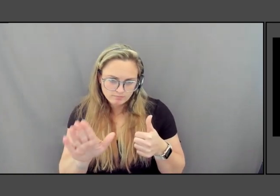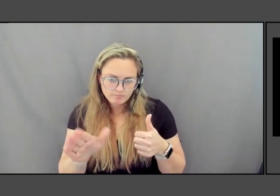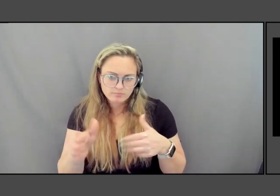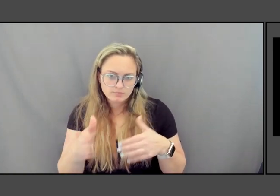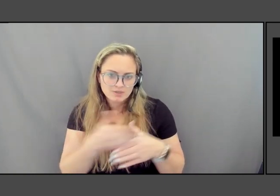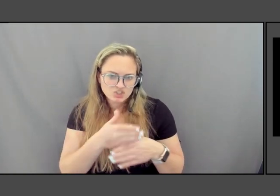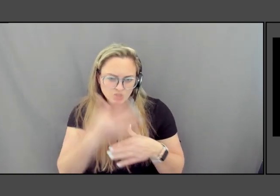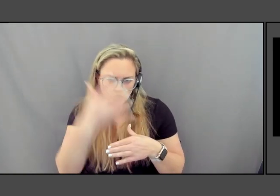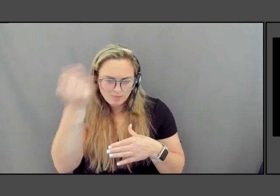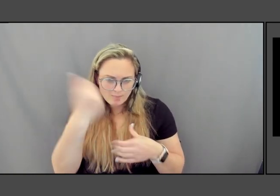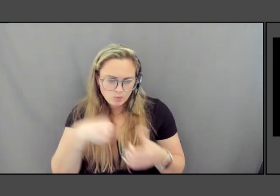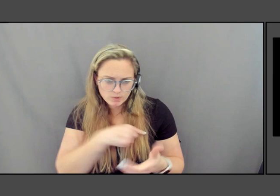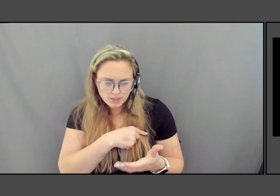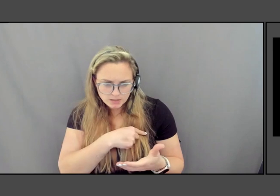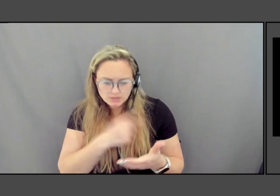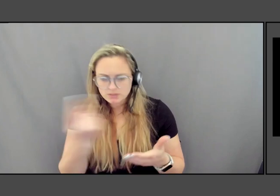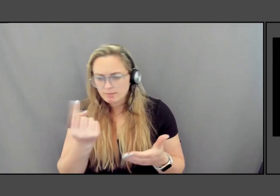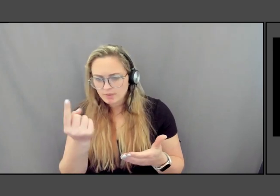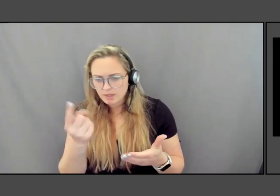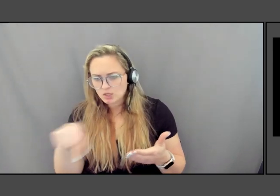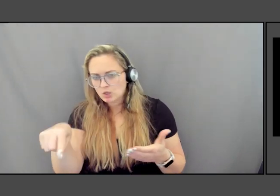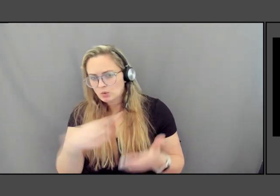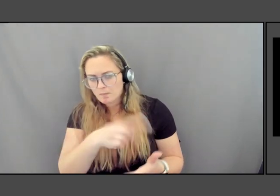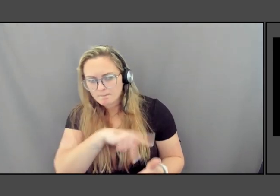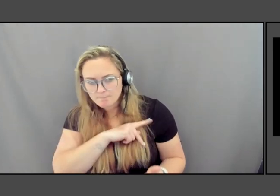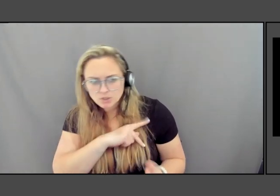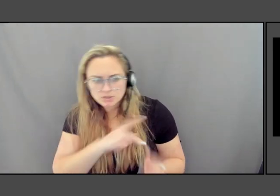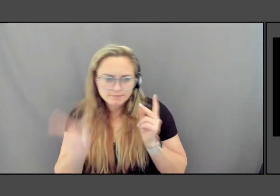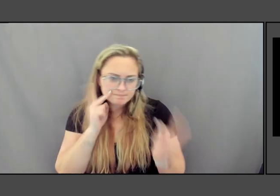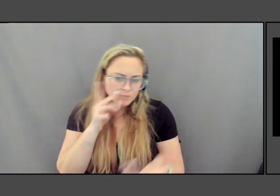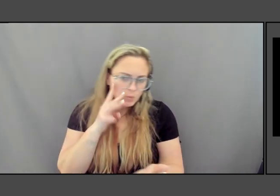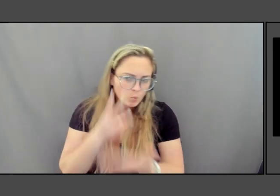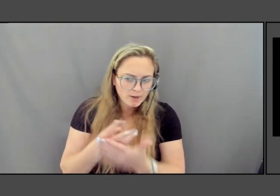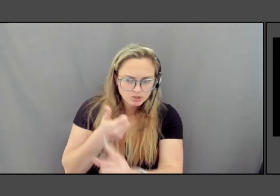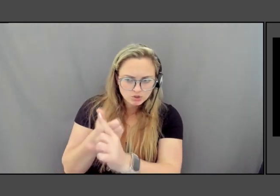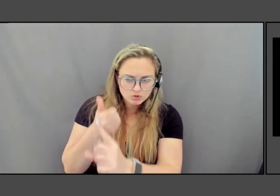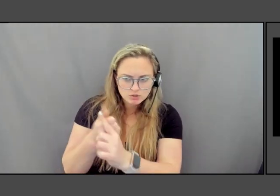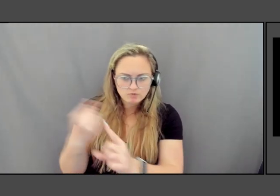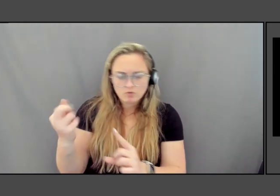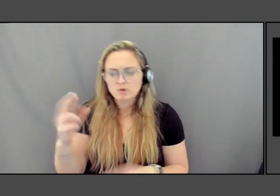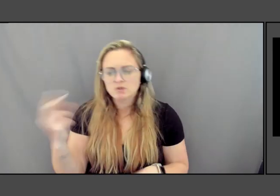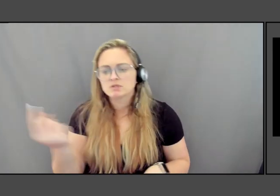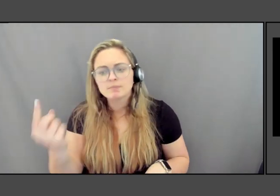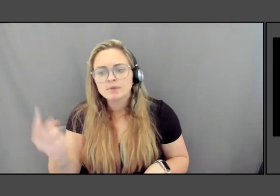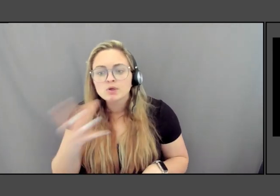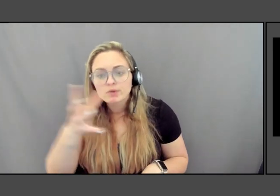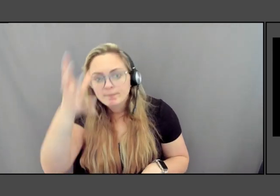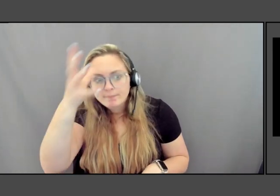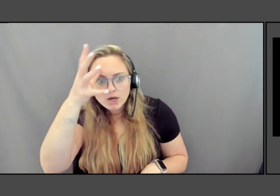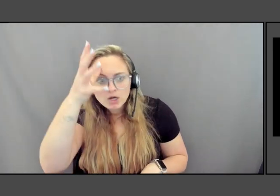something you've personally witnessed, or better yet, something your parents or your grandparents have talked about